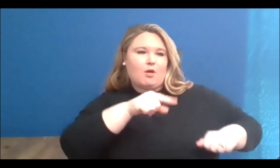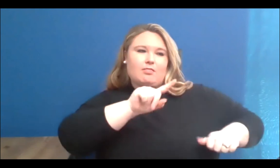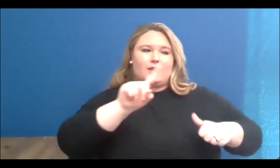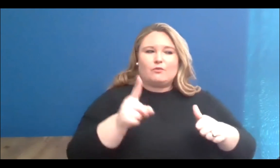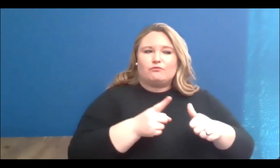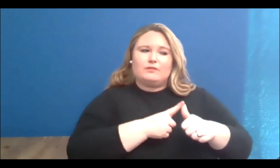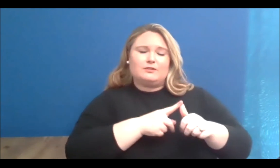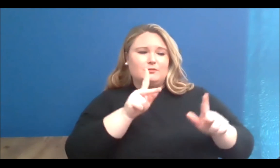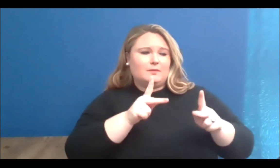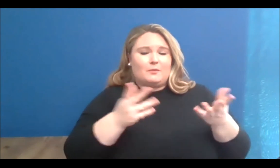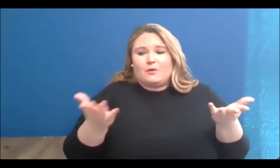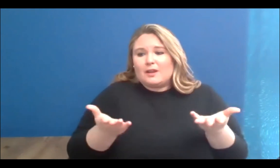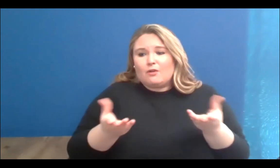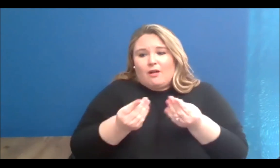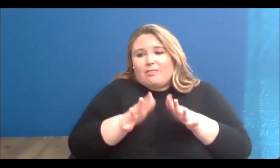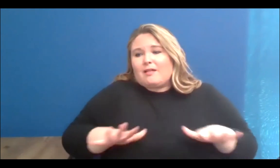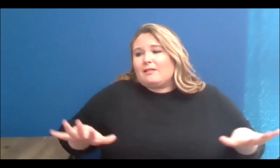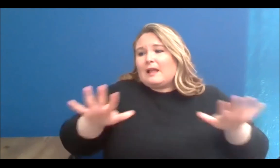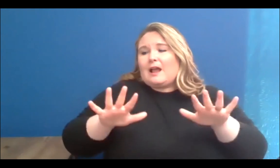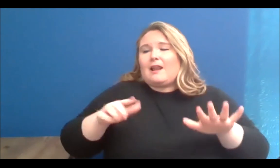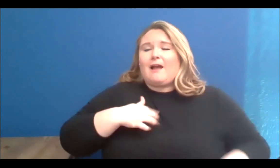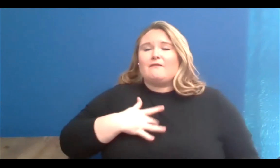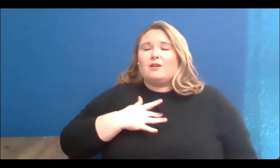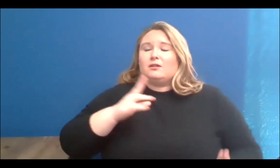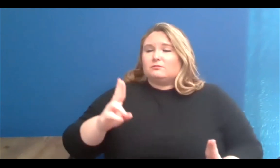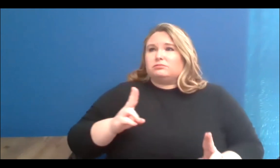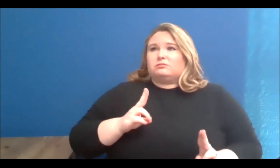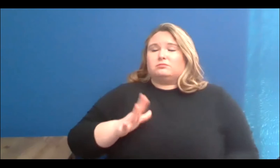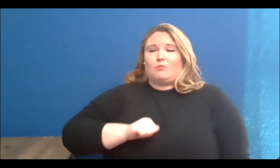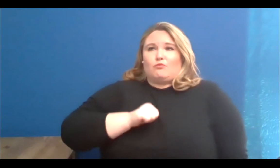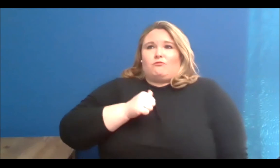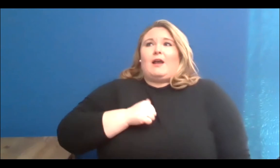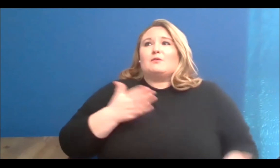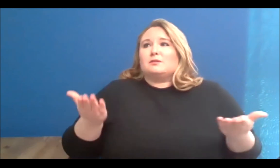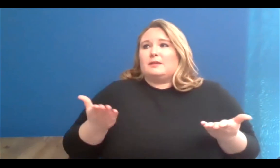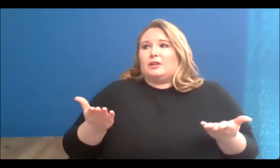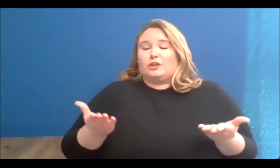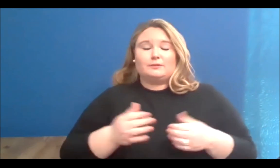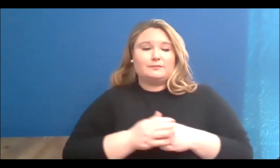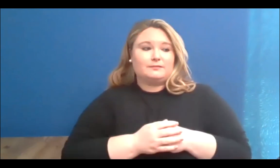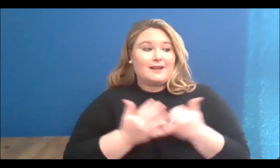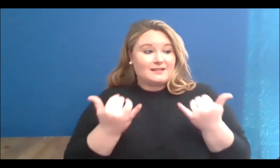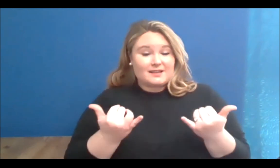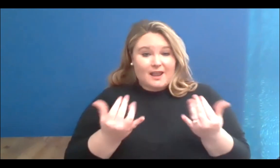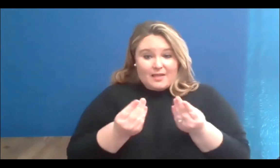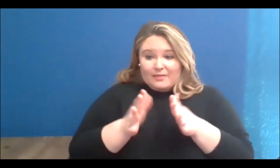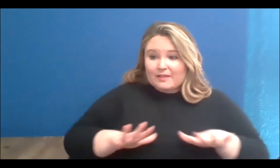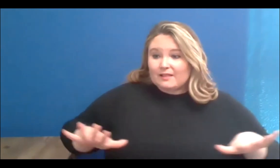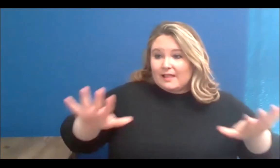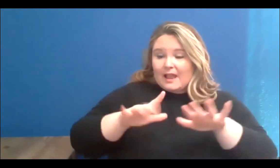land and I am so proud and honoured to be here. The land I'm standing on today is the traditional territory of many nations